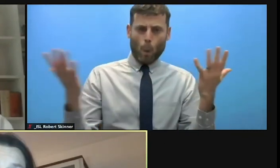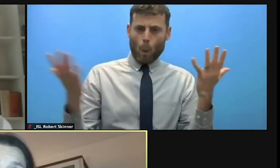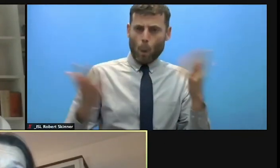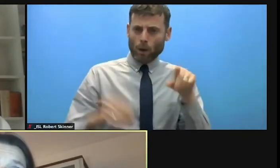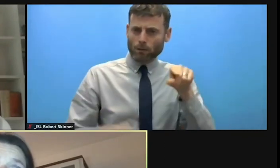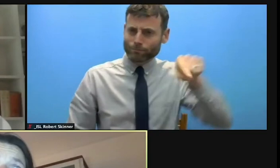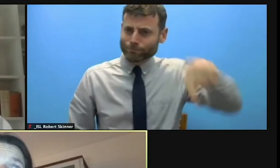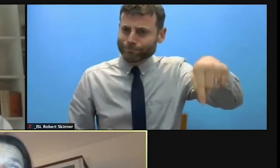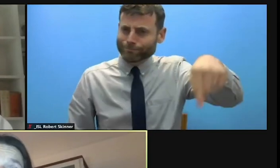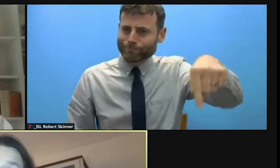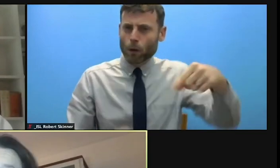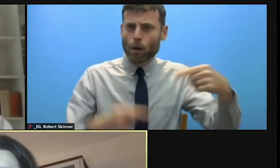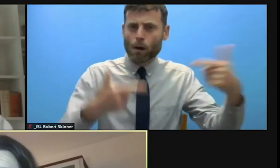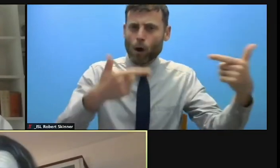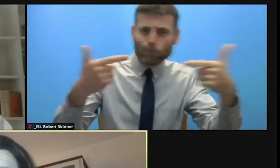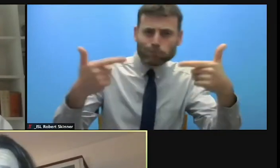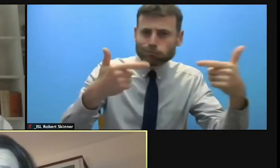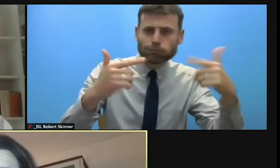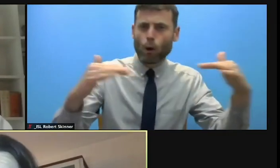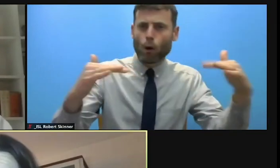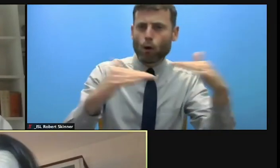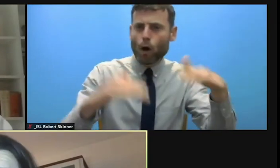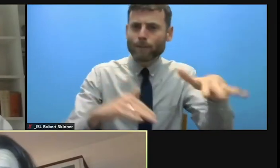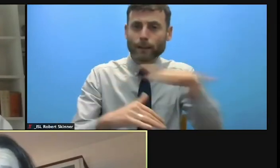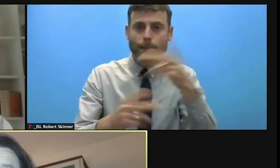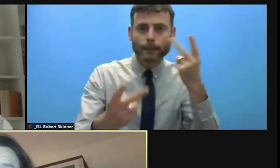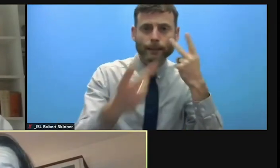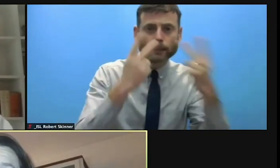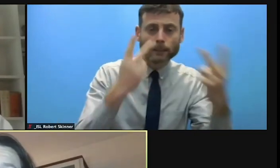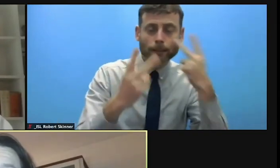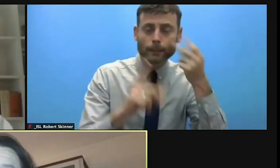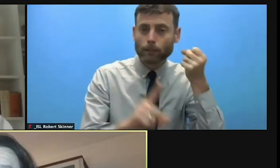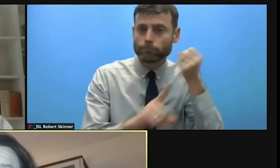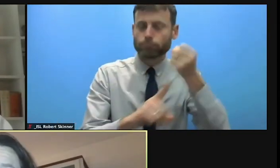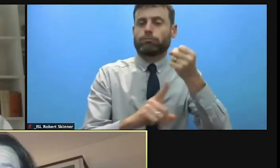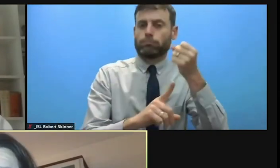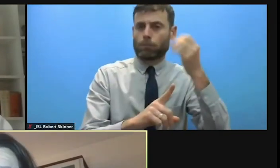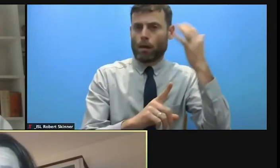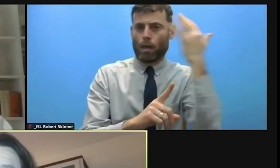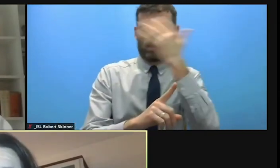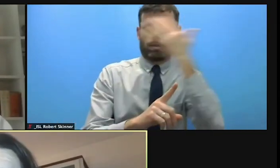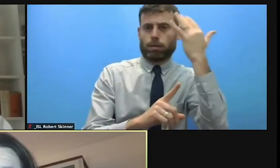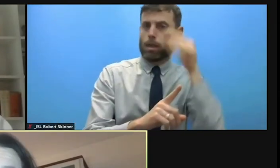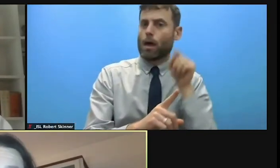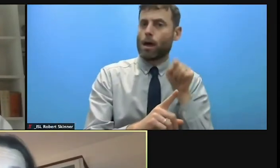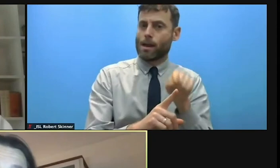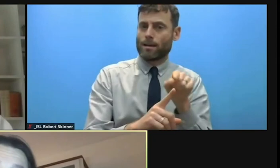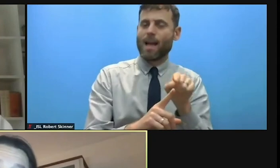And if we should address this, it is as important as water and shelter are. It is very important